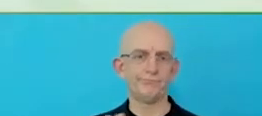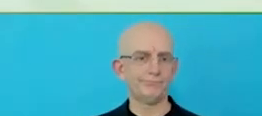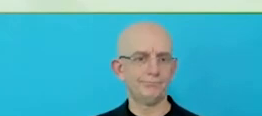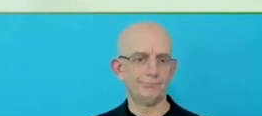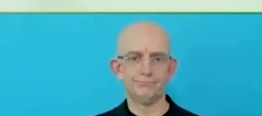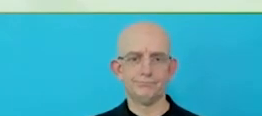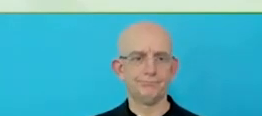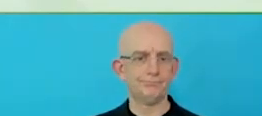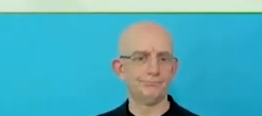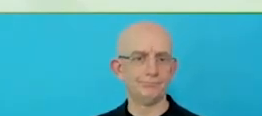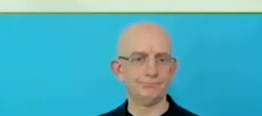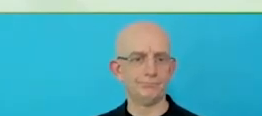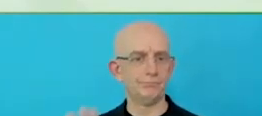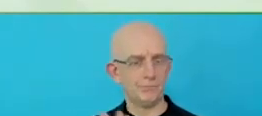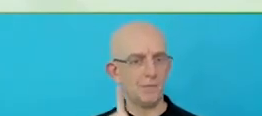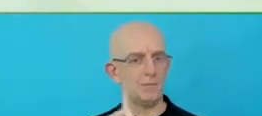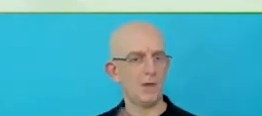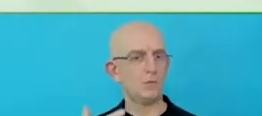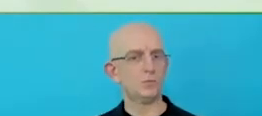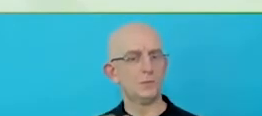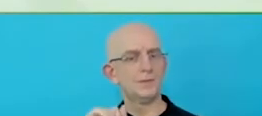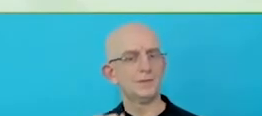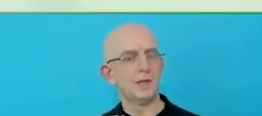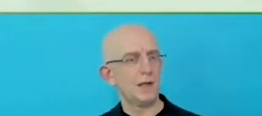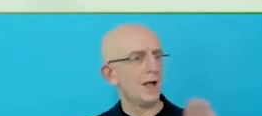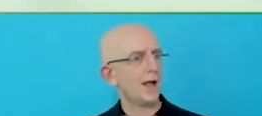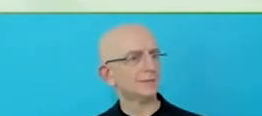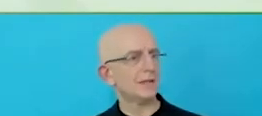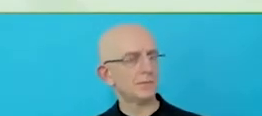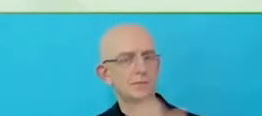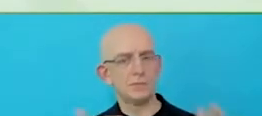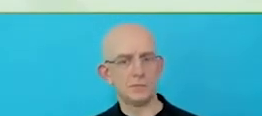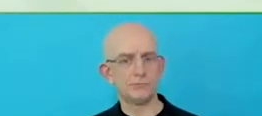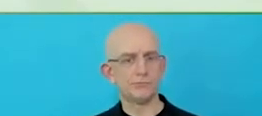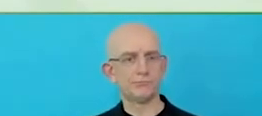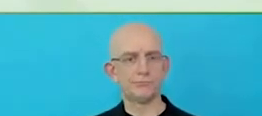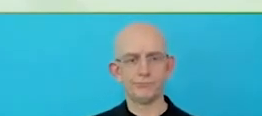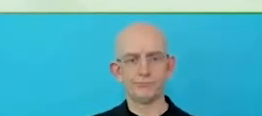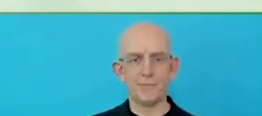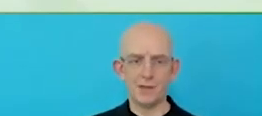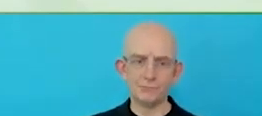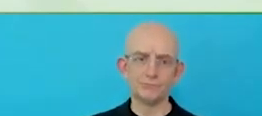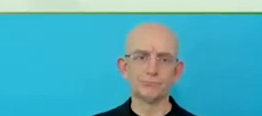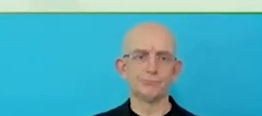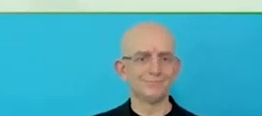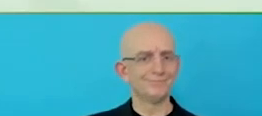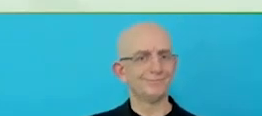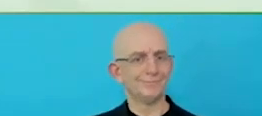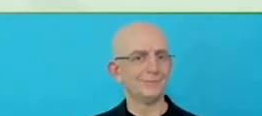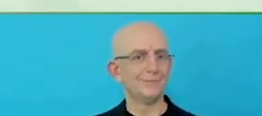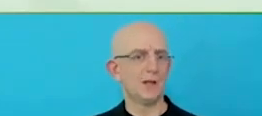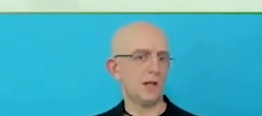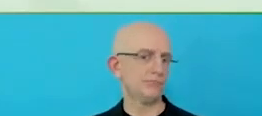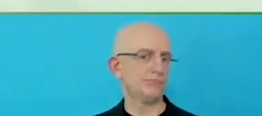You know, use our scale to ensure that we are doing it right. A lot of progress, it won't be overnight.